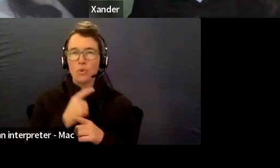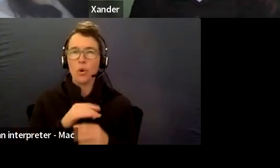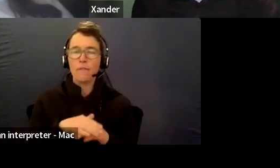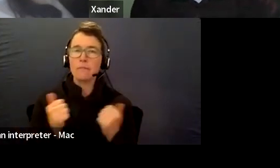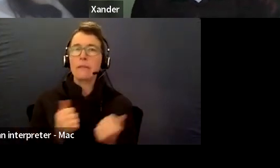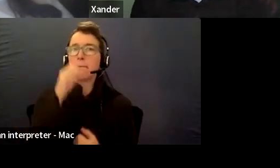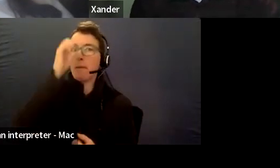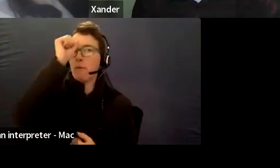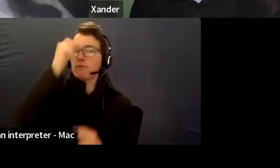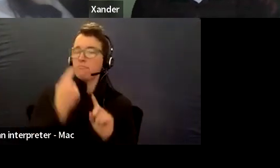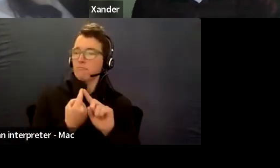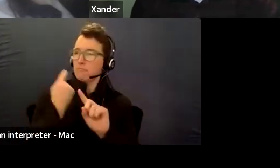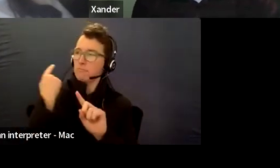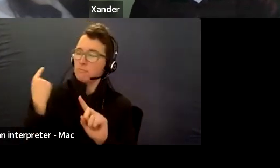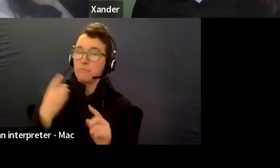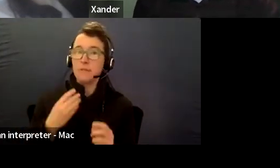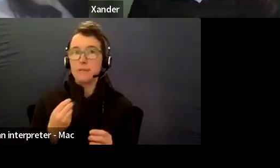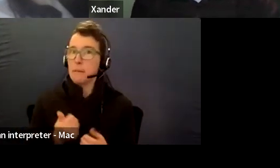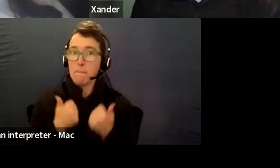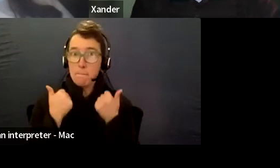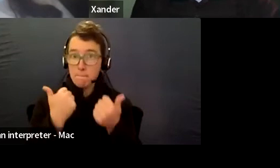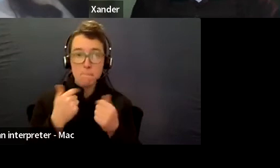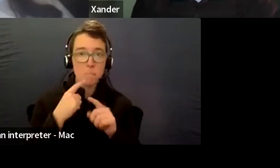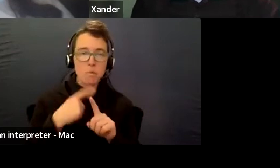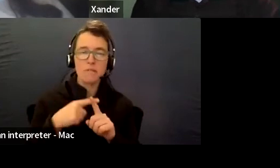be positive things and some might be less so.